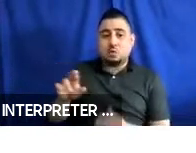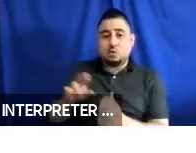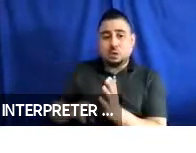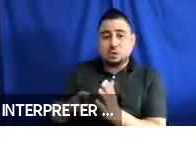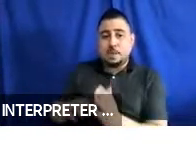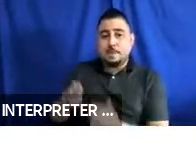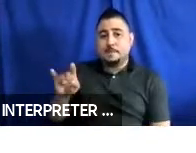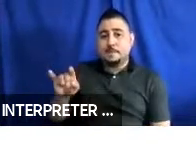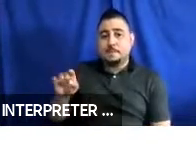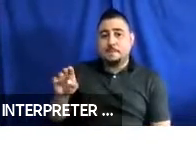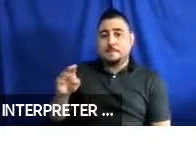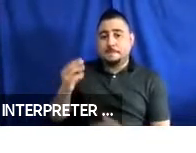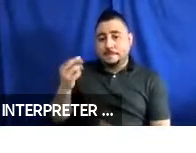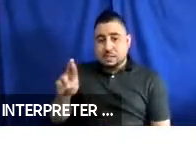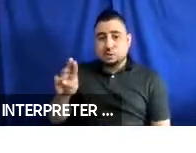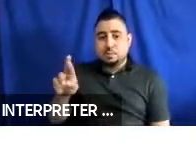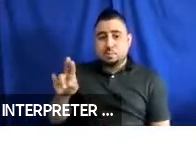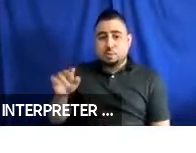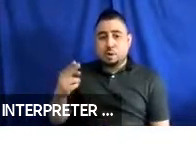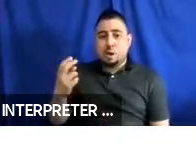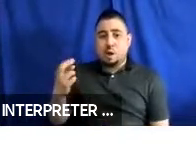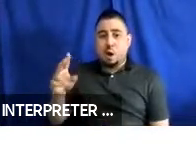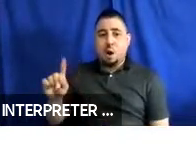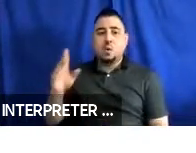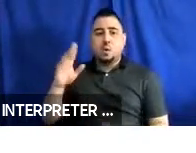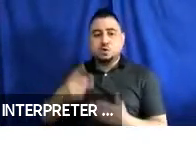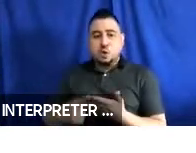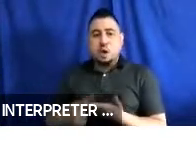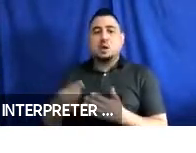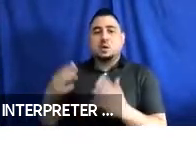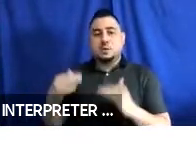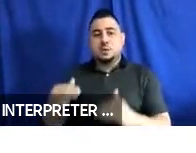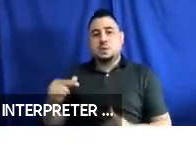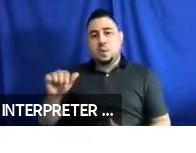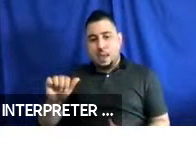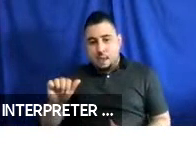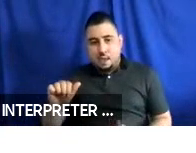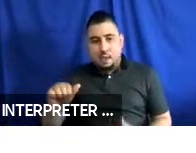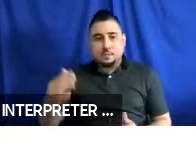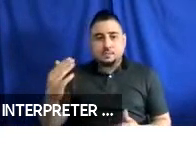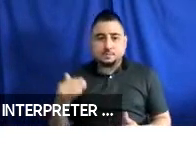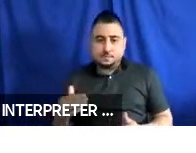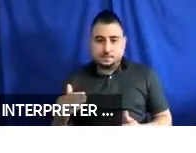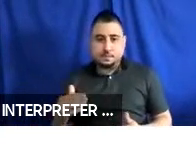is going to speak to us. And then there will be a question and answer period. We have two